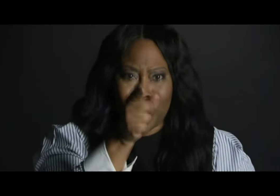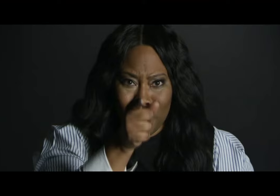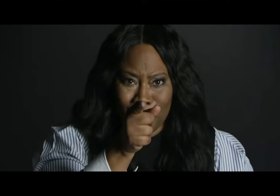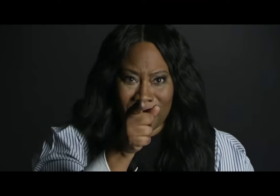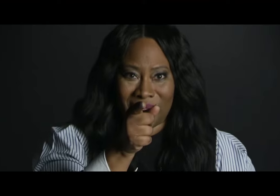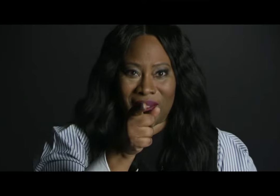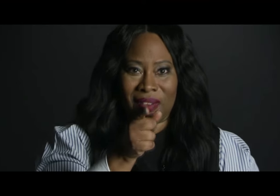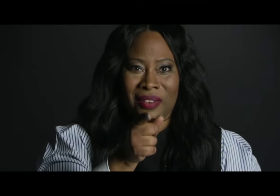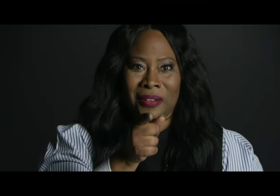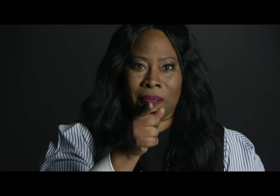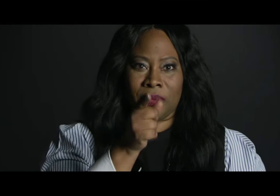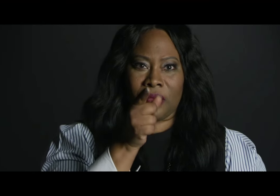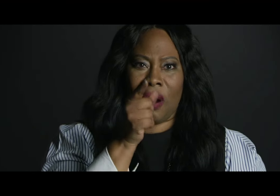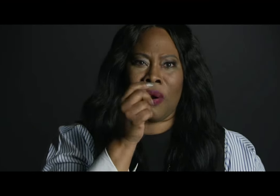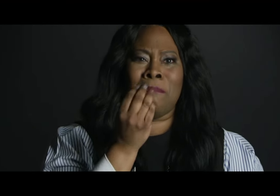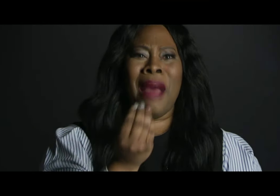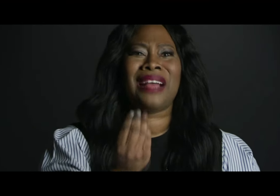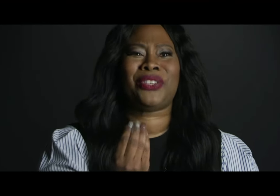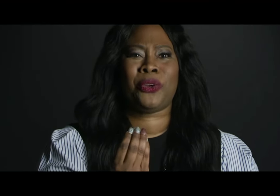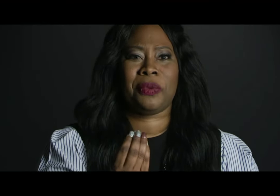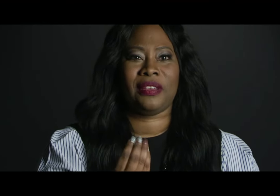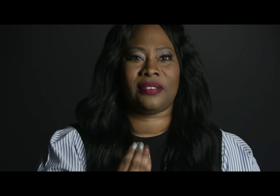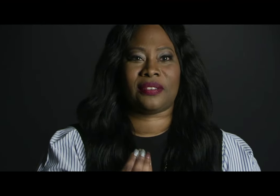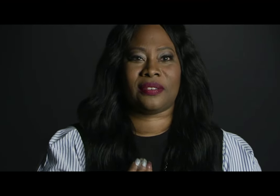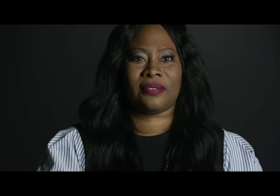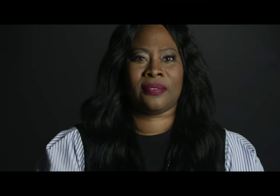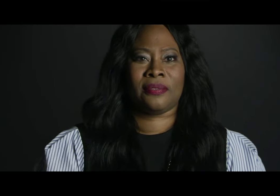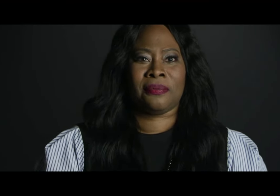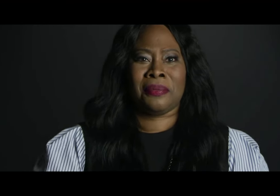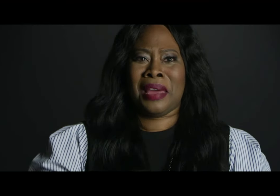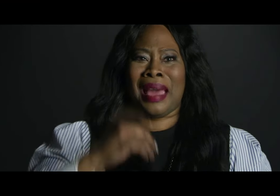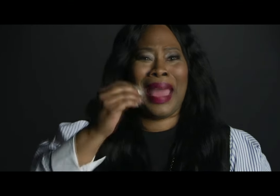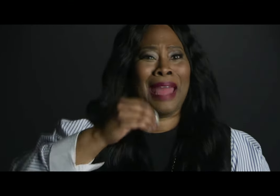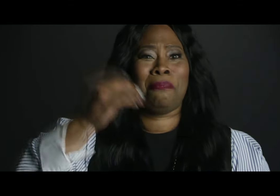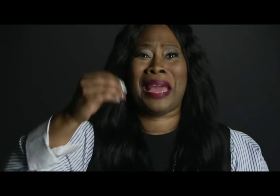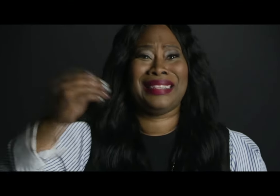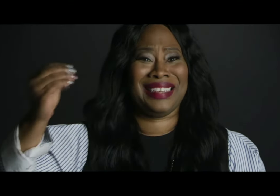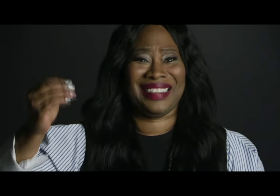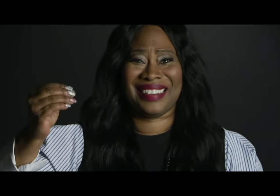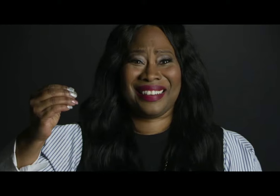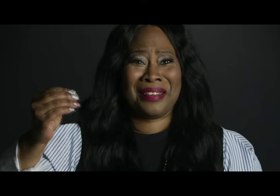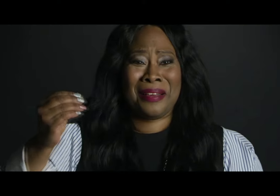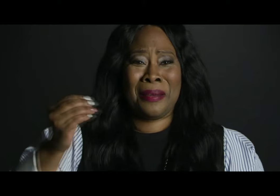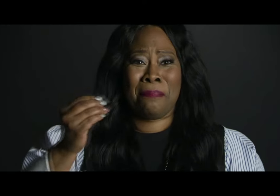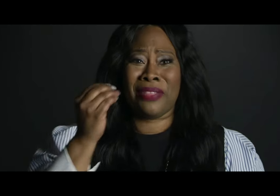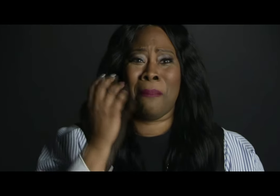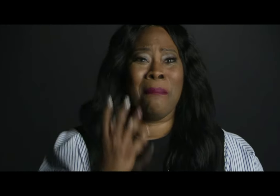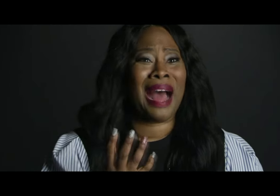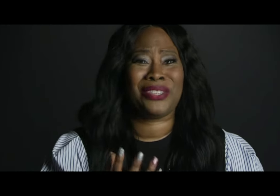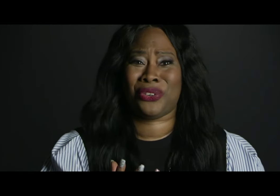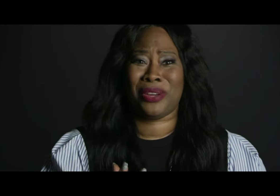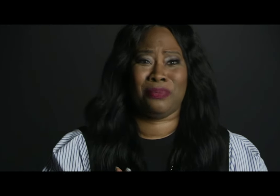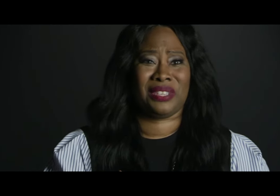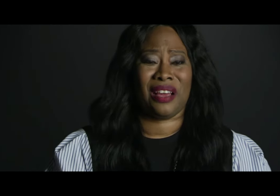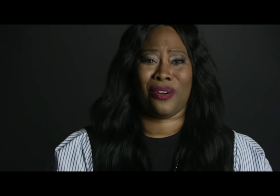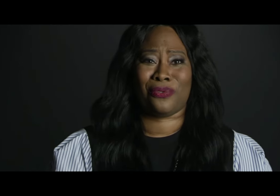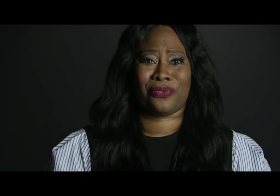You are a masterpiece hand-painted by the master himself.